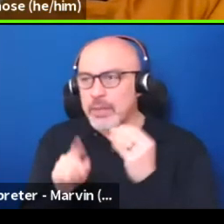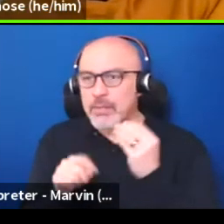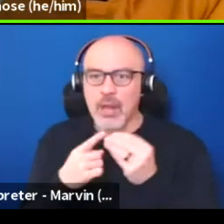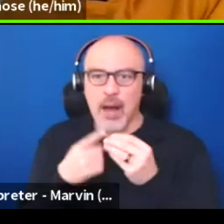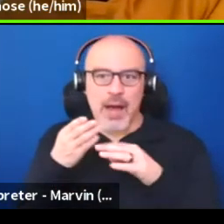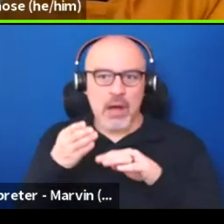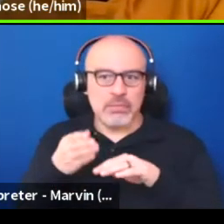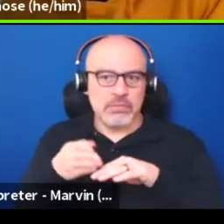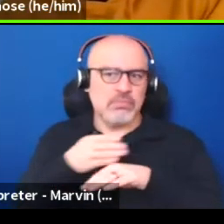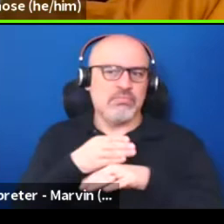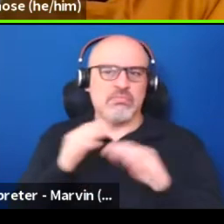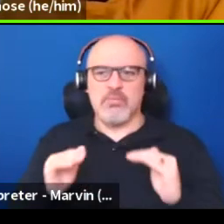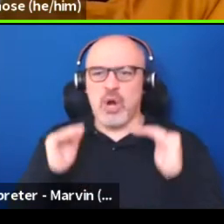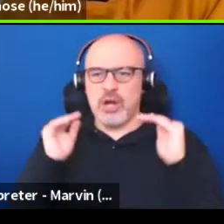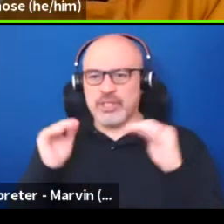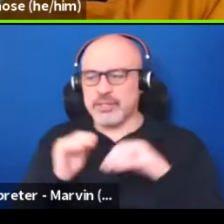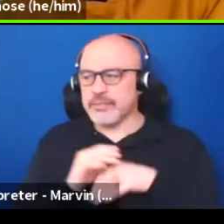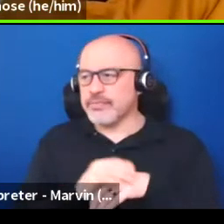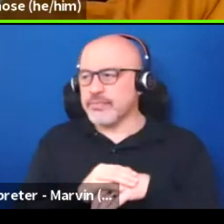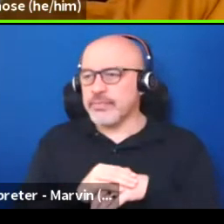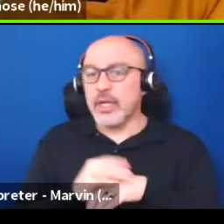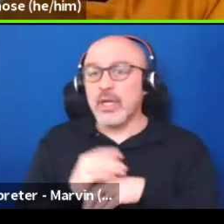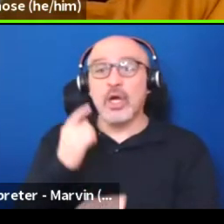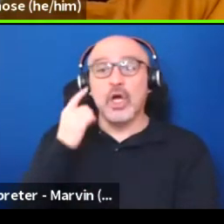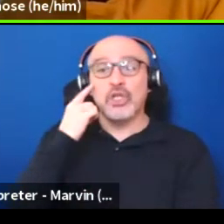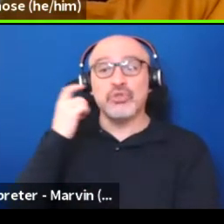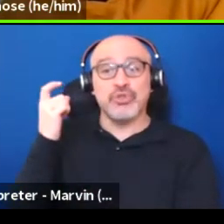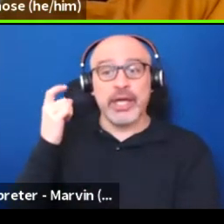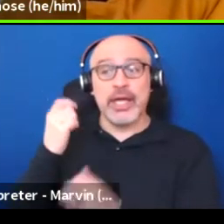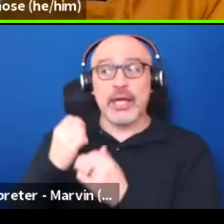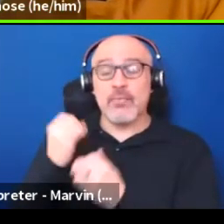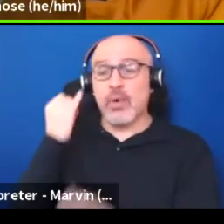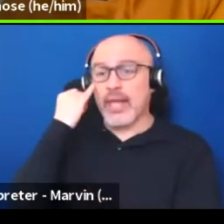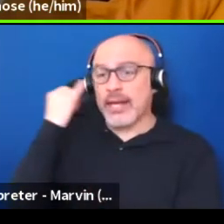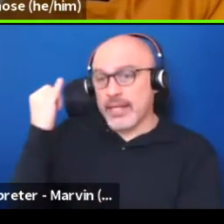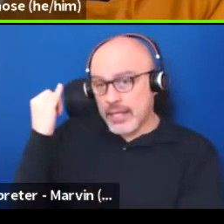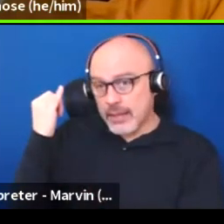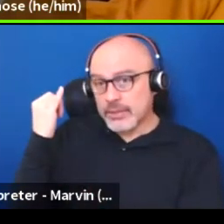And it's to dream with idealism and to move with pragmatism.